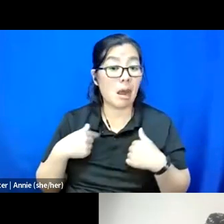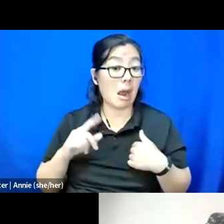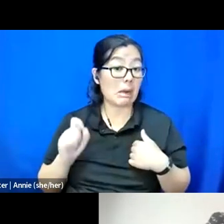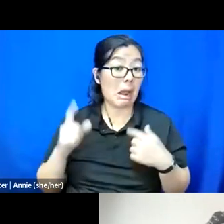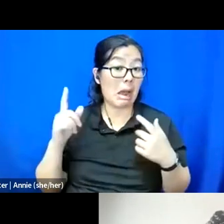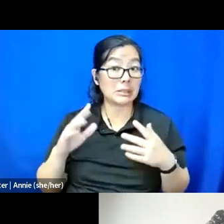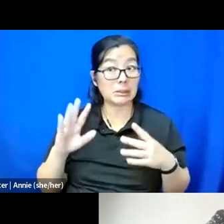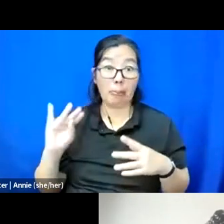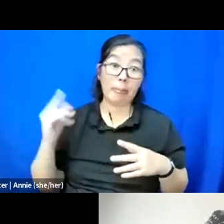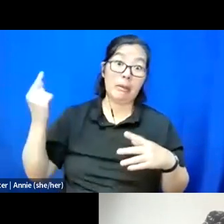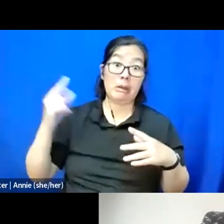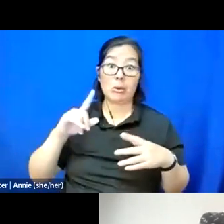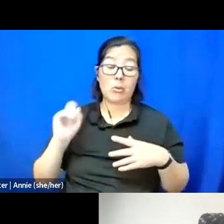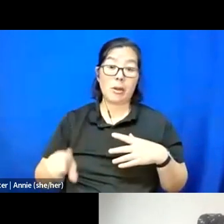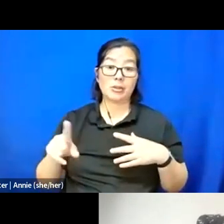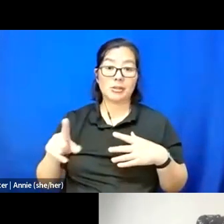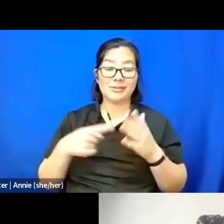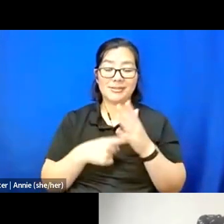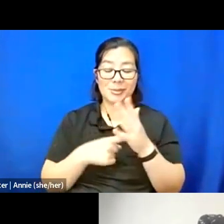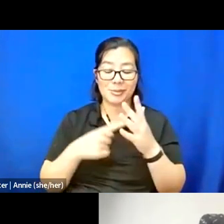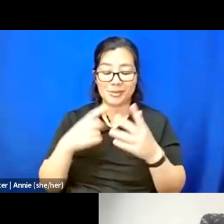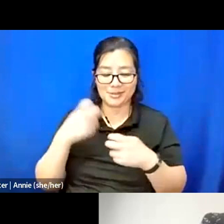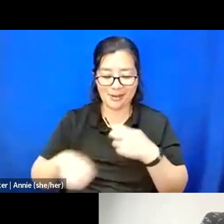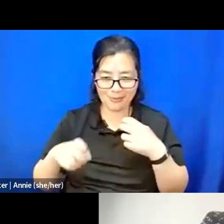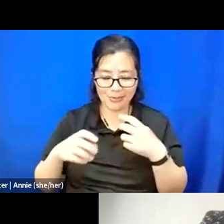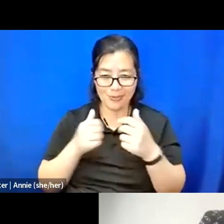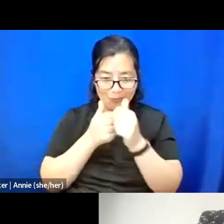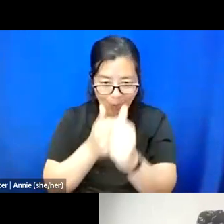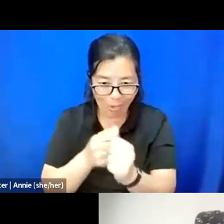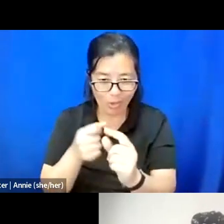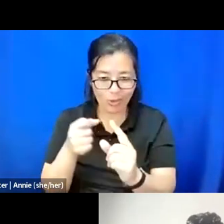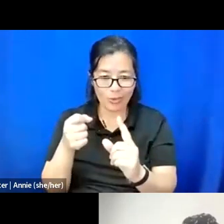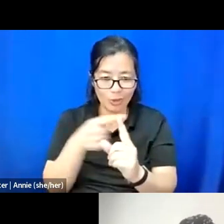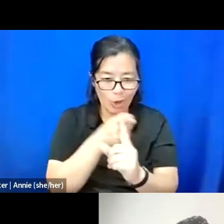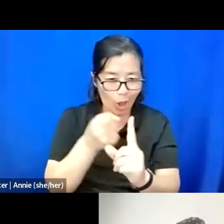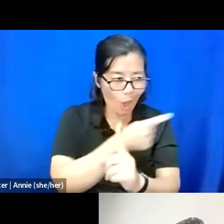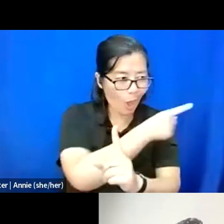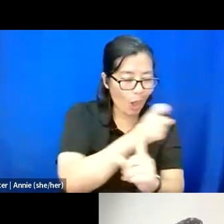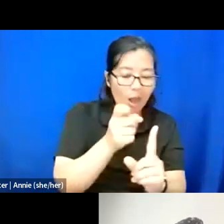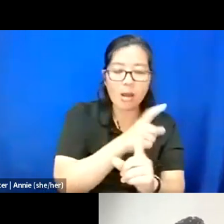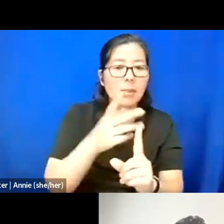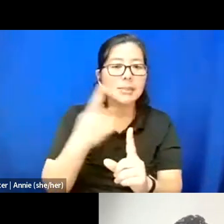And I know sometimes it's hard to, like, follow the train of thought. So if anything else has come back to you, yeah, I just want to make space for that right now.